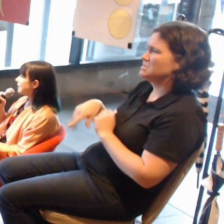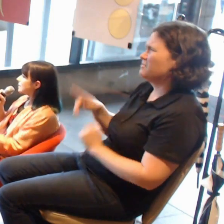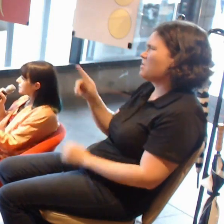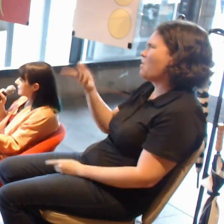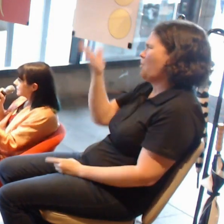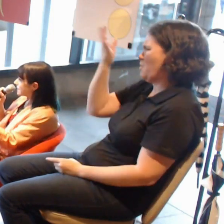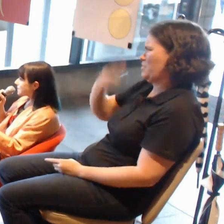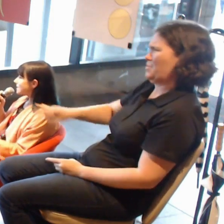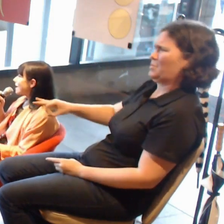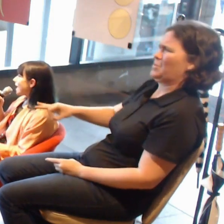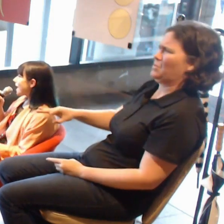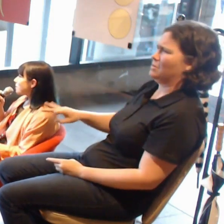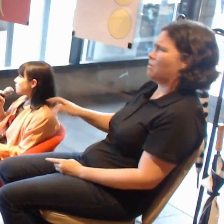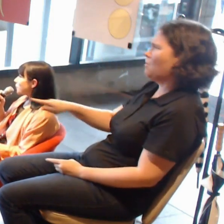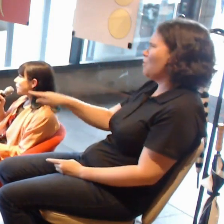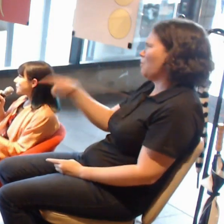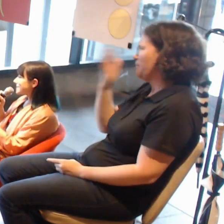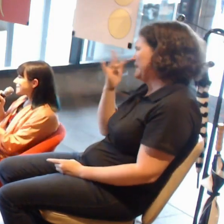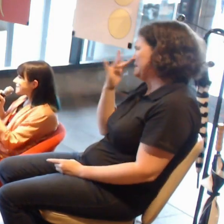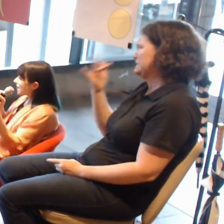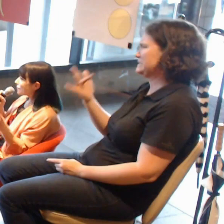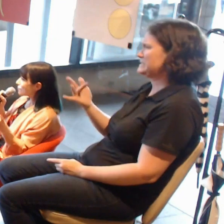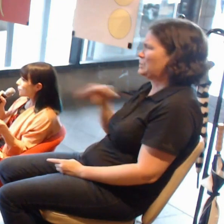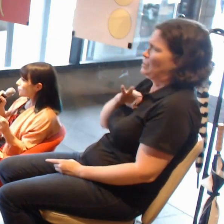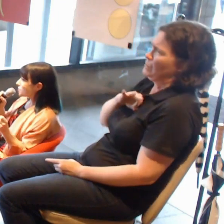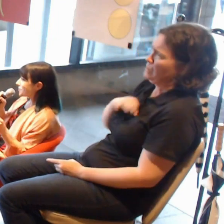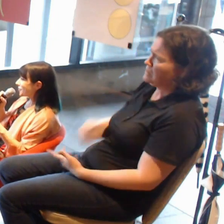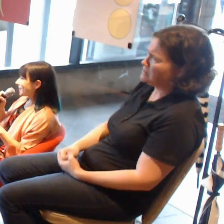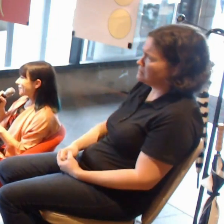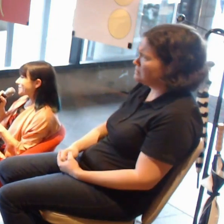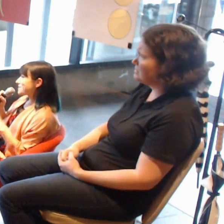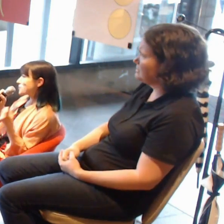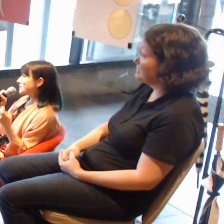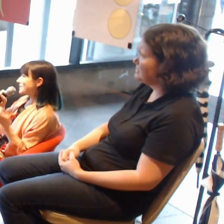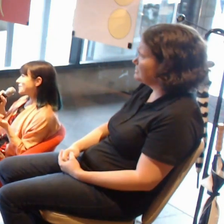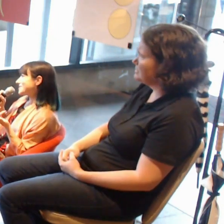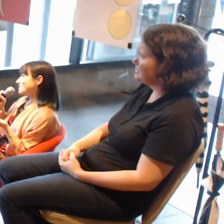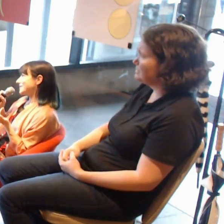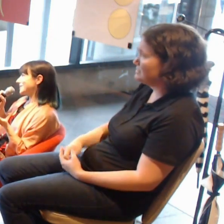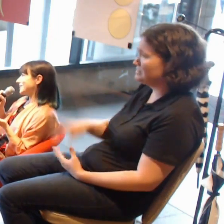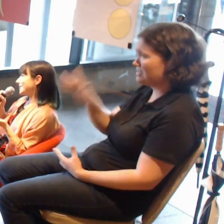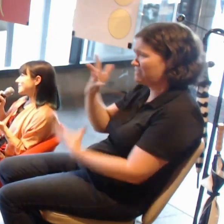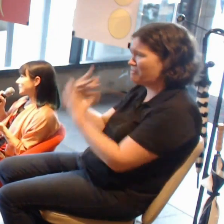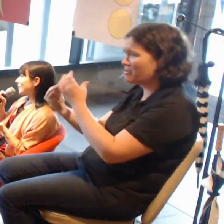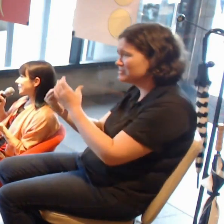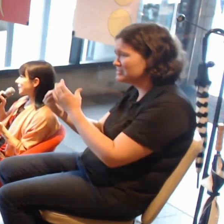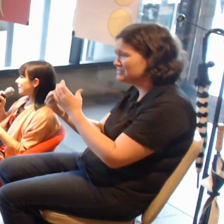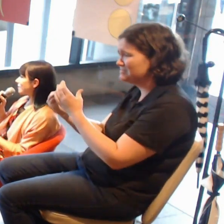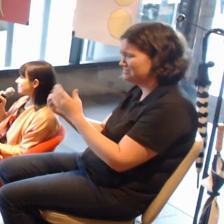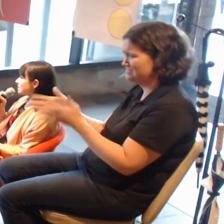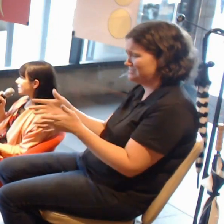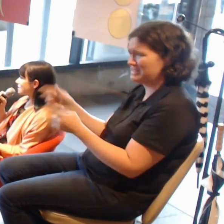Whether it is in another form, or it is immersive, I don't know. I think the same rules apply.